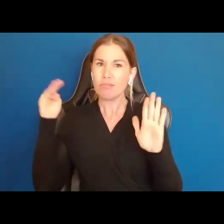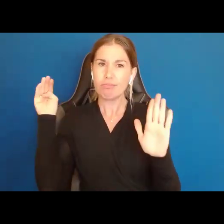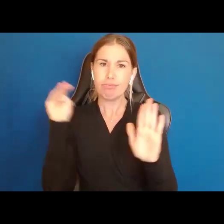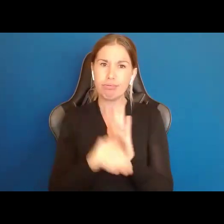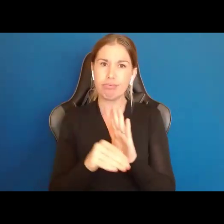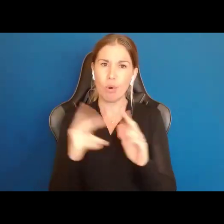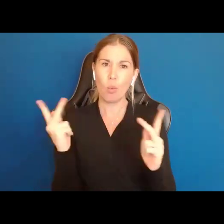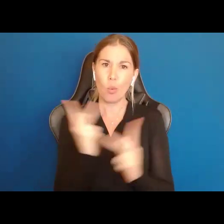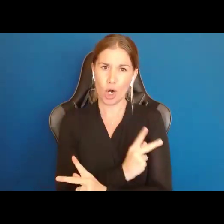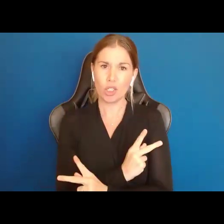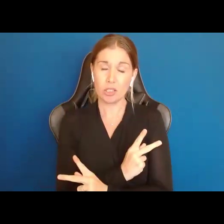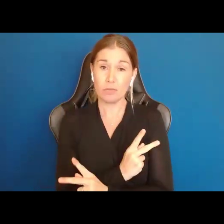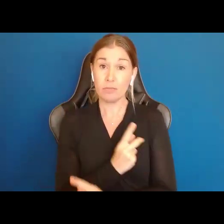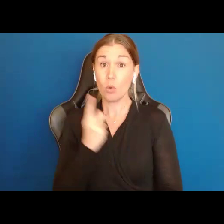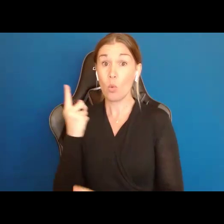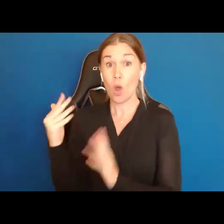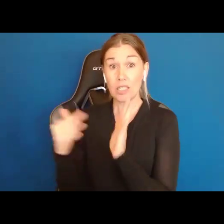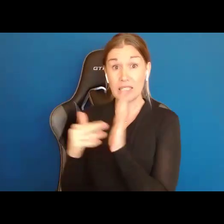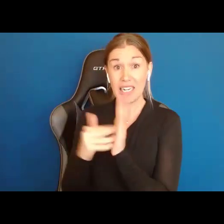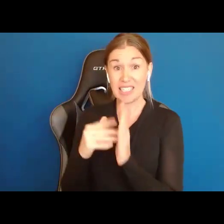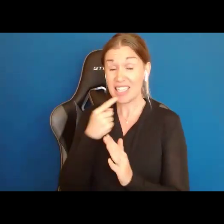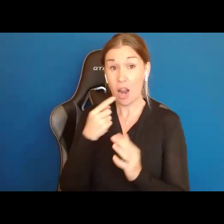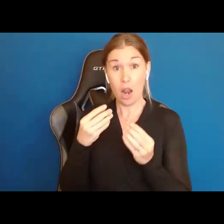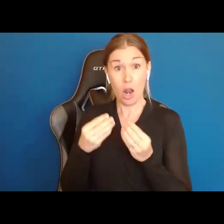One study found people losing the right to make choices feel helpless and hopeless,